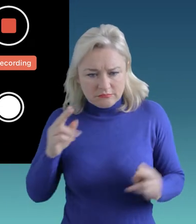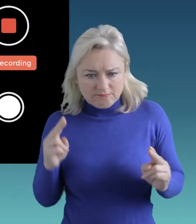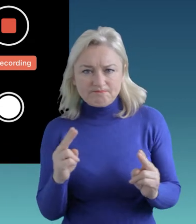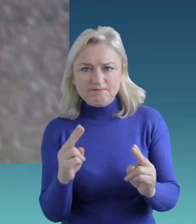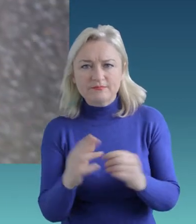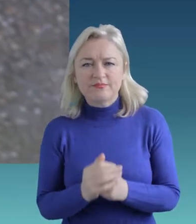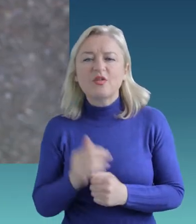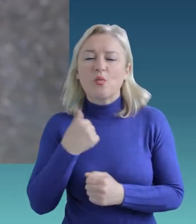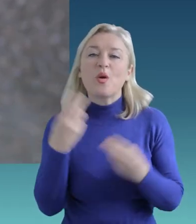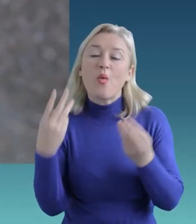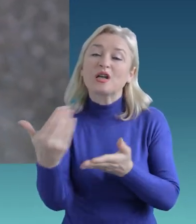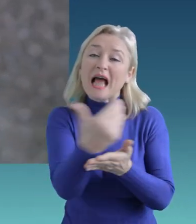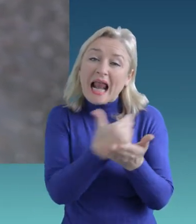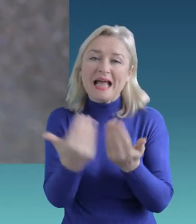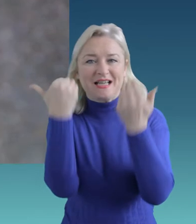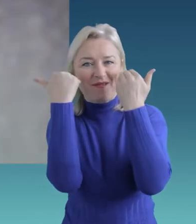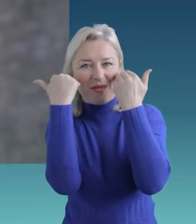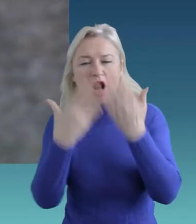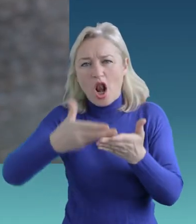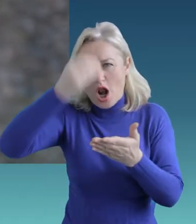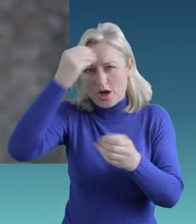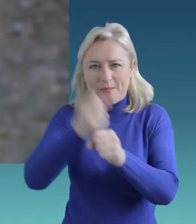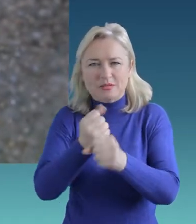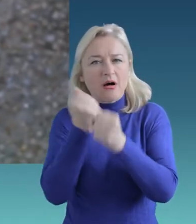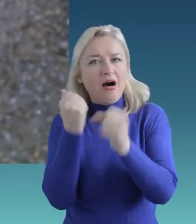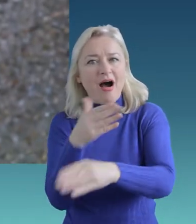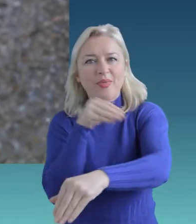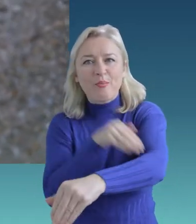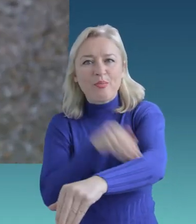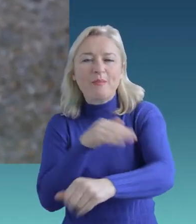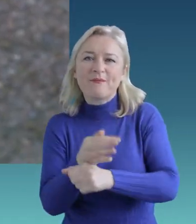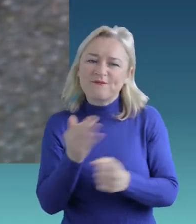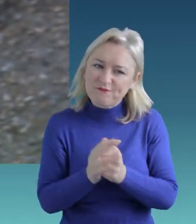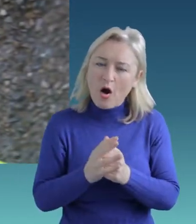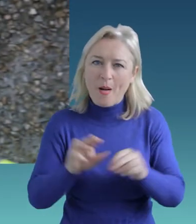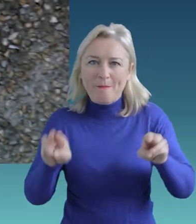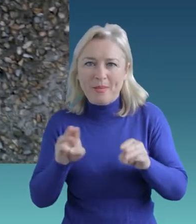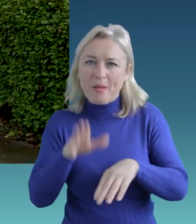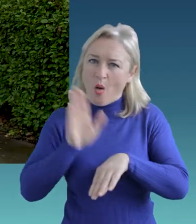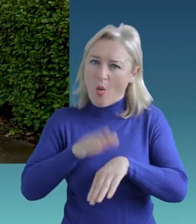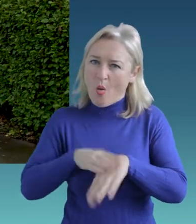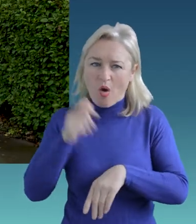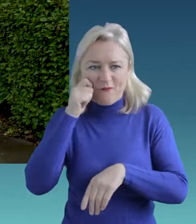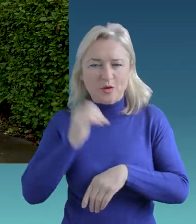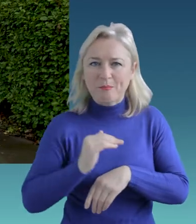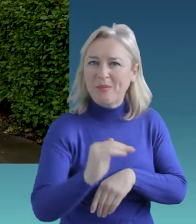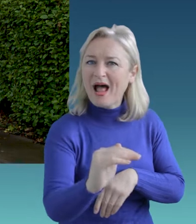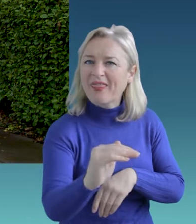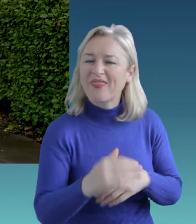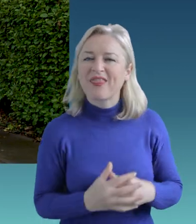We’re gathering data to learn about all of the problems that pedestrians encounter when navigating urban areas. What are the issues here?